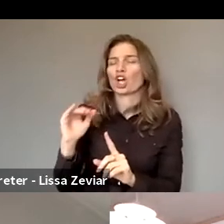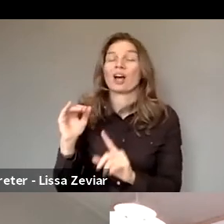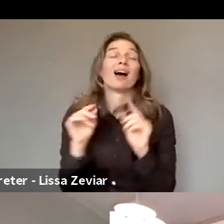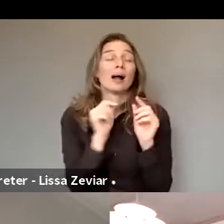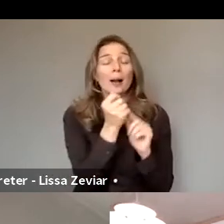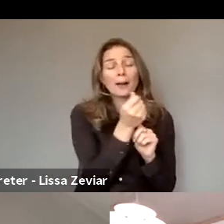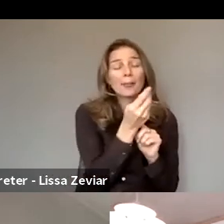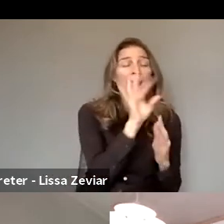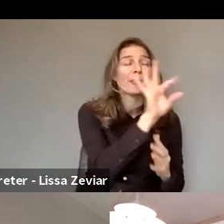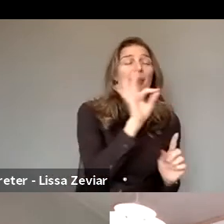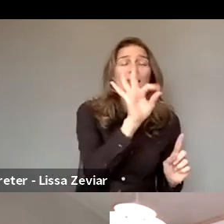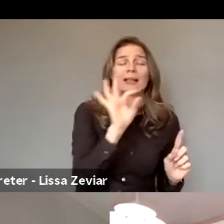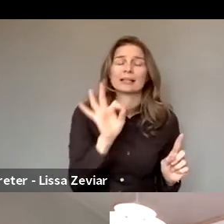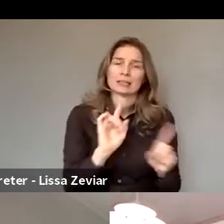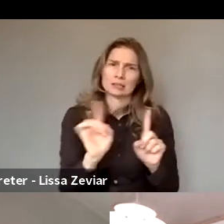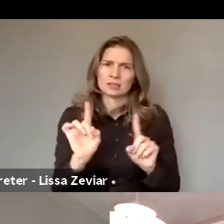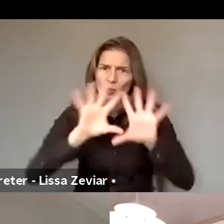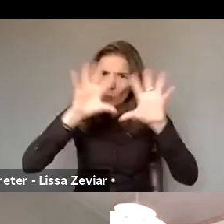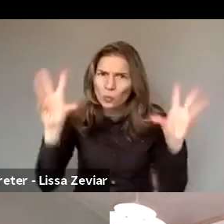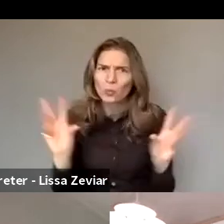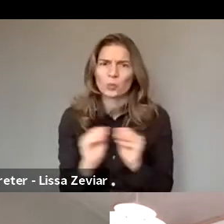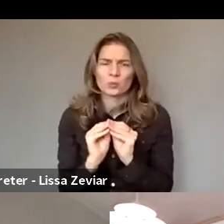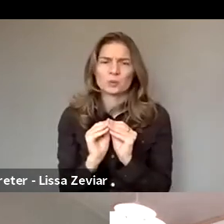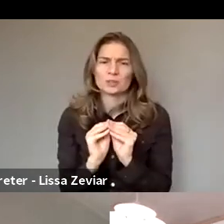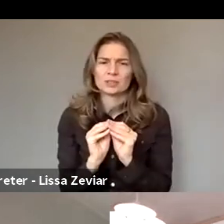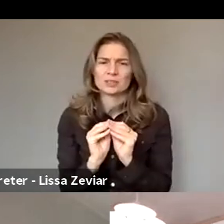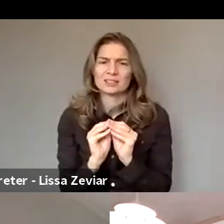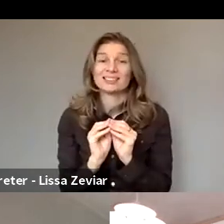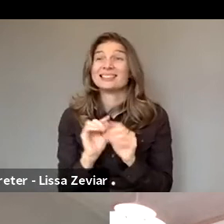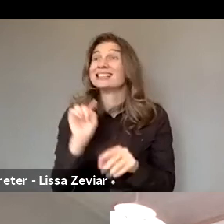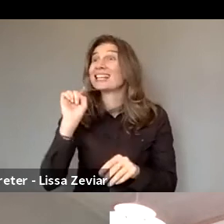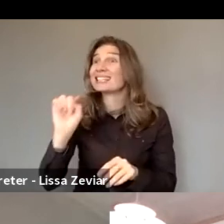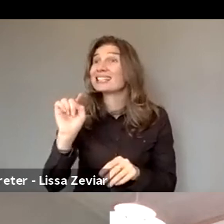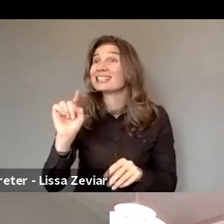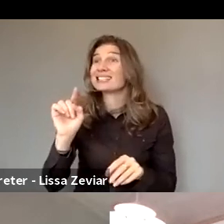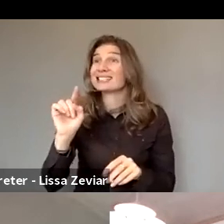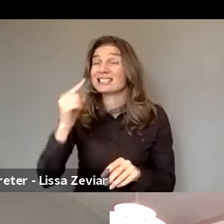We believe this phenomenon is really infringing